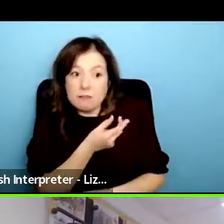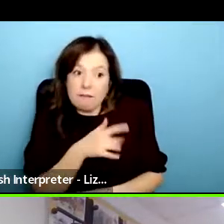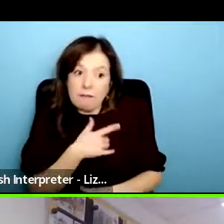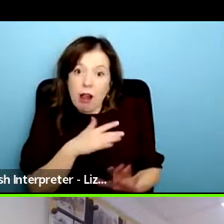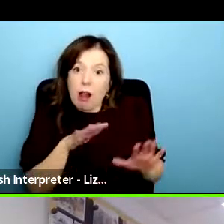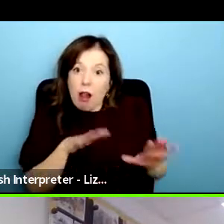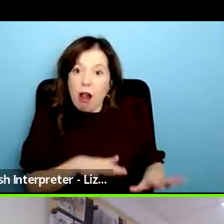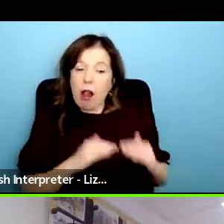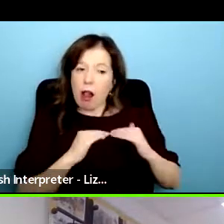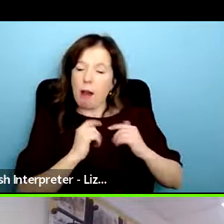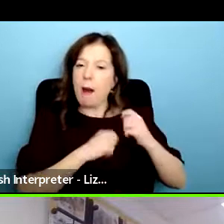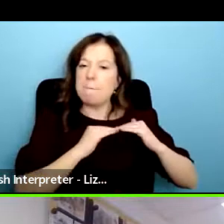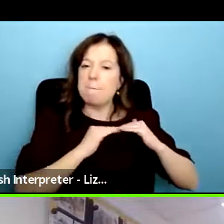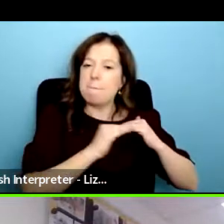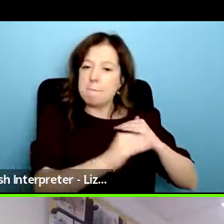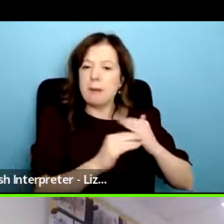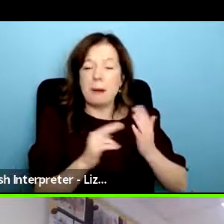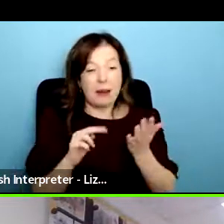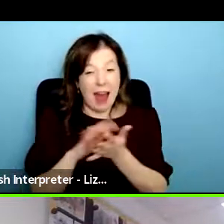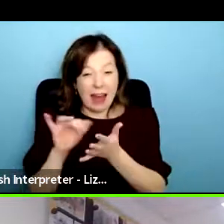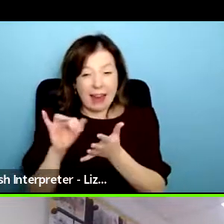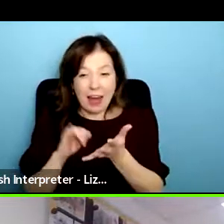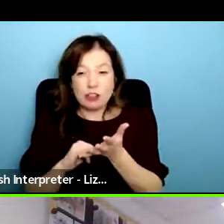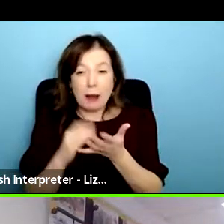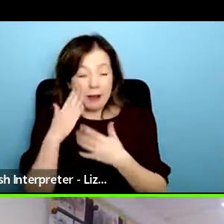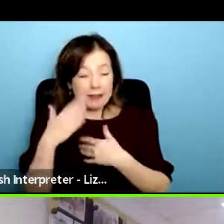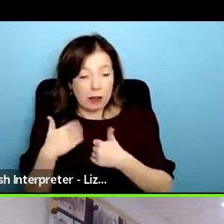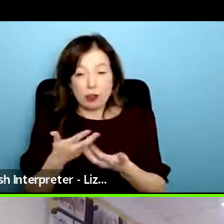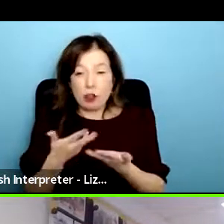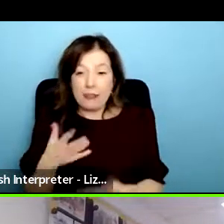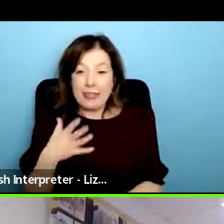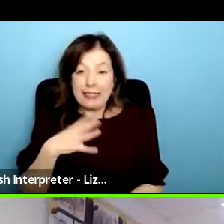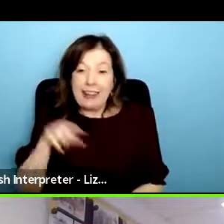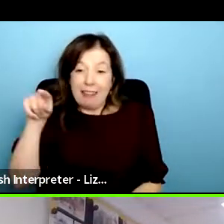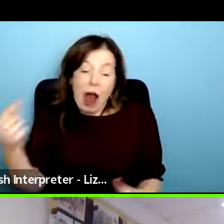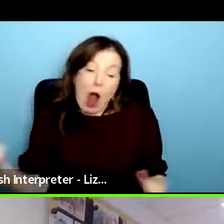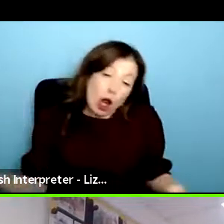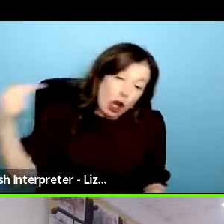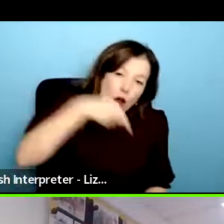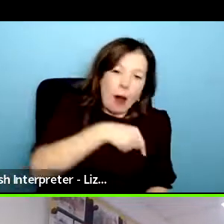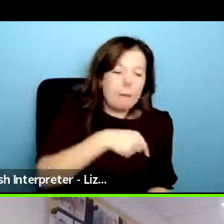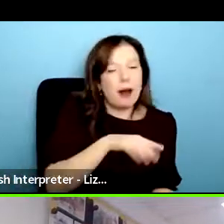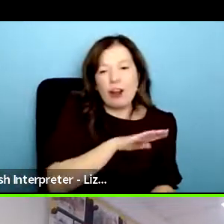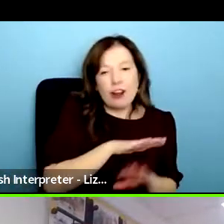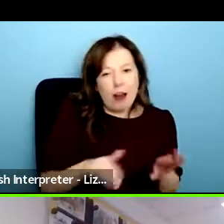services obviously nhs coming in to talk to these women where they are i'm not expecting everyone to